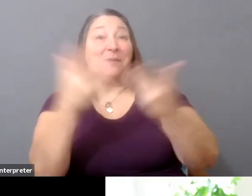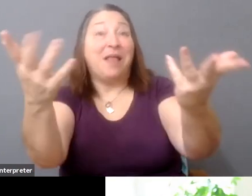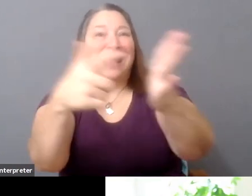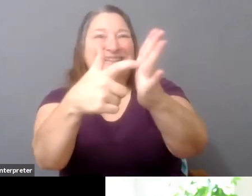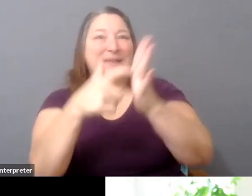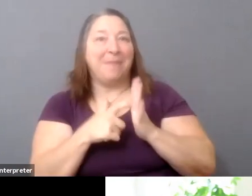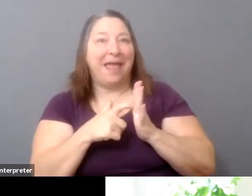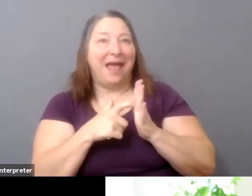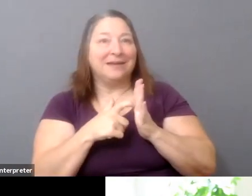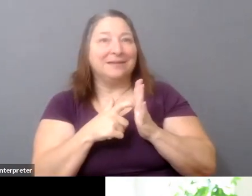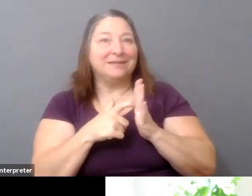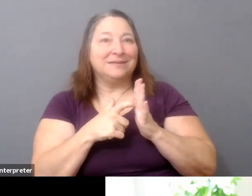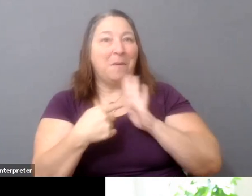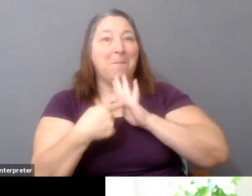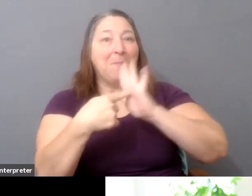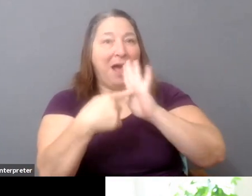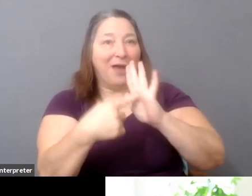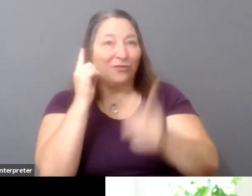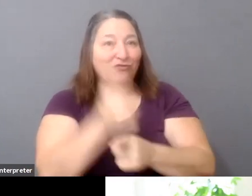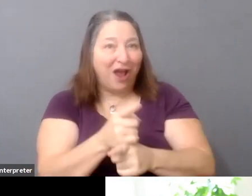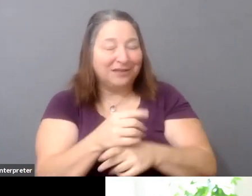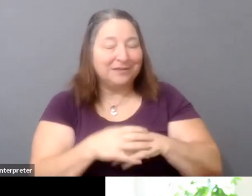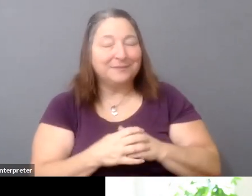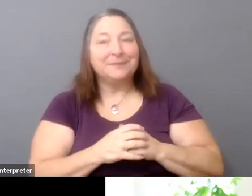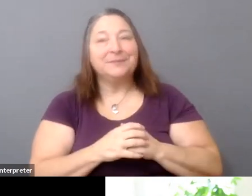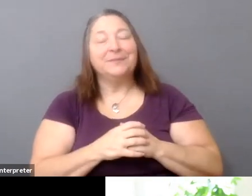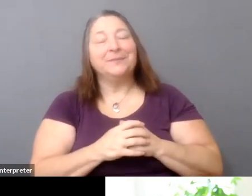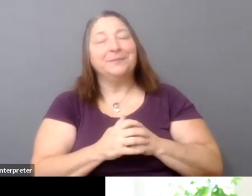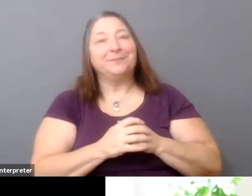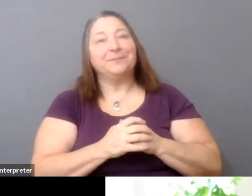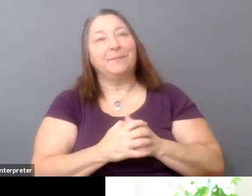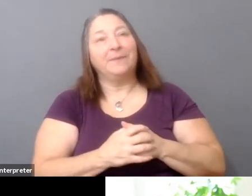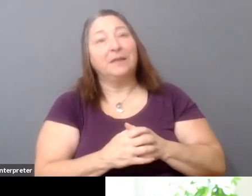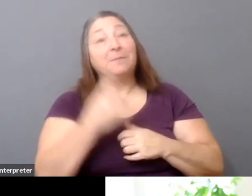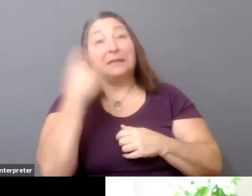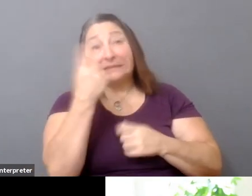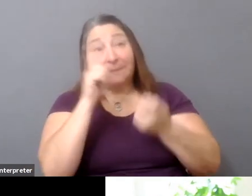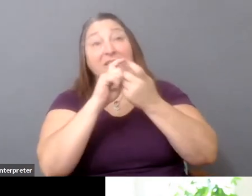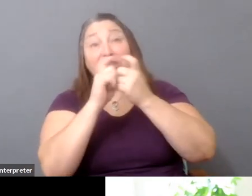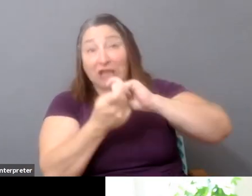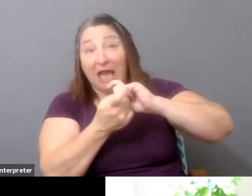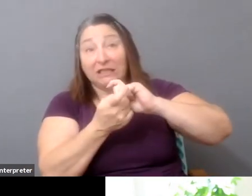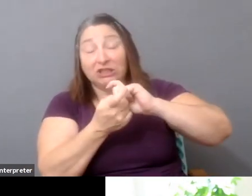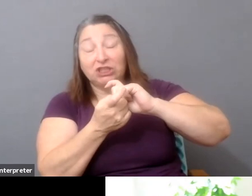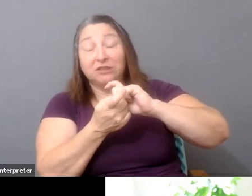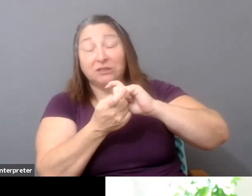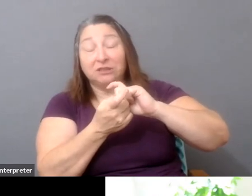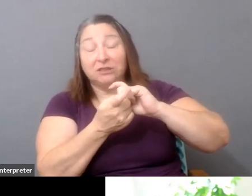right? I think the one thing that has changed, though-- and I don't know-- and this is definitely not--